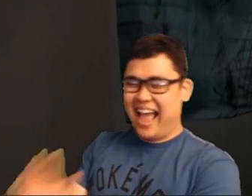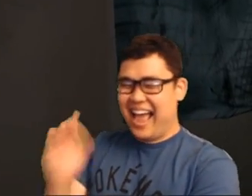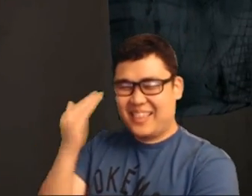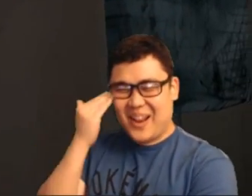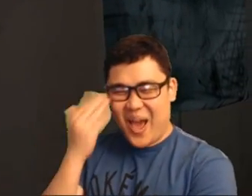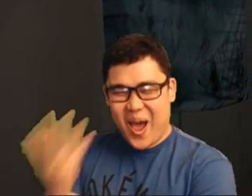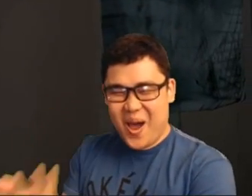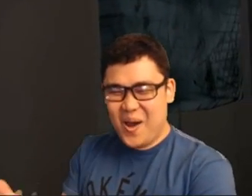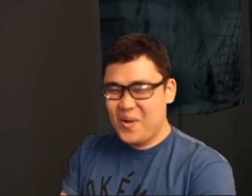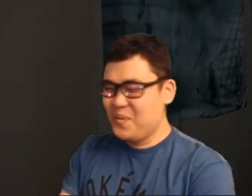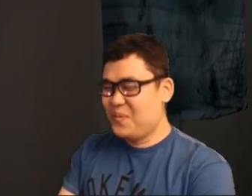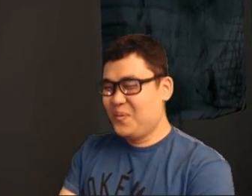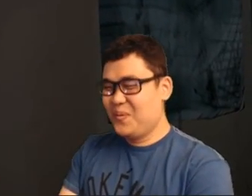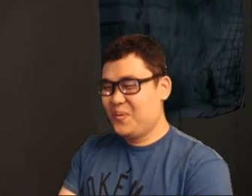Haha, how do she know?